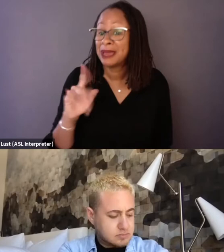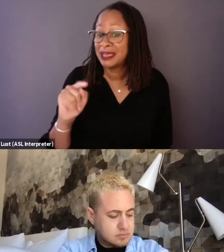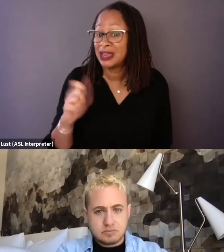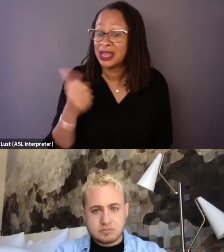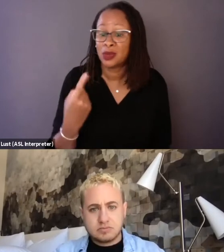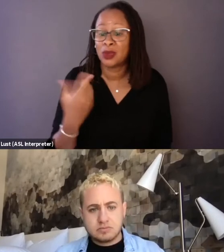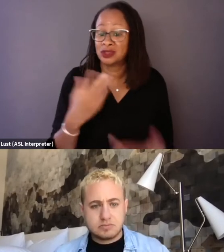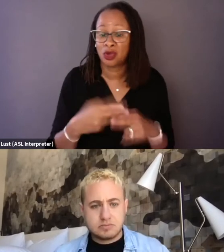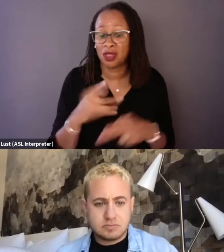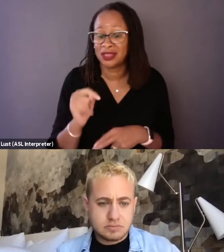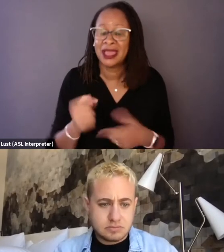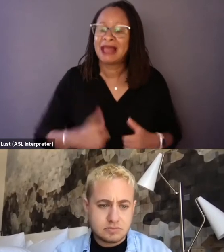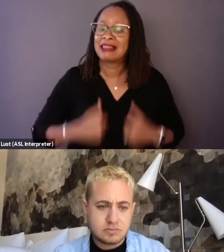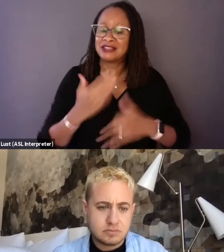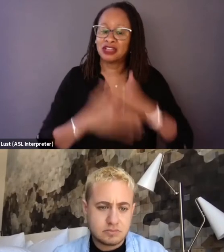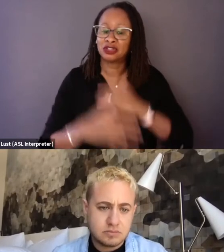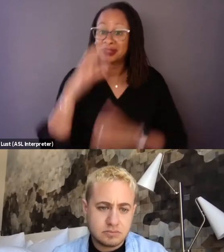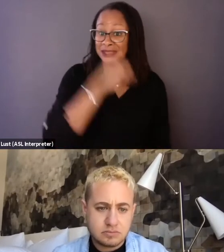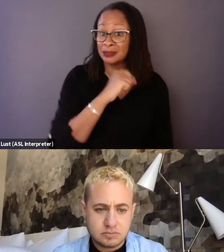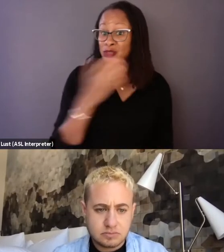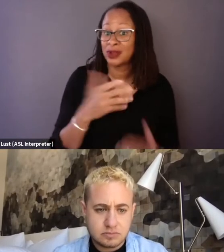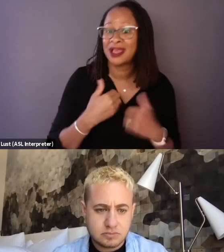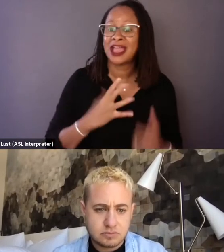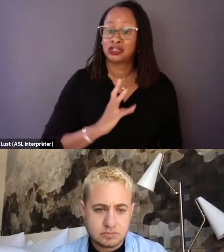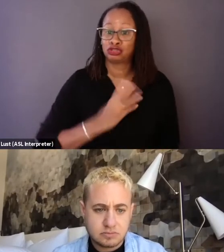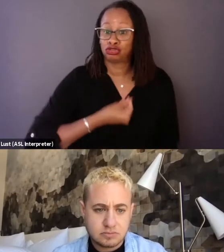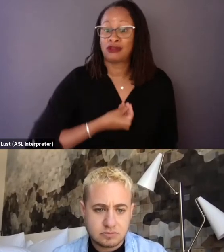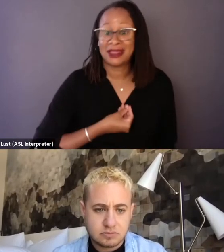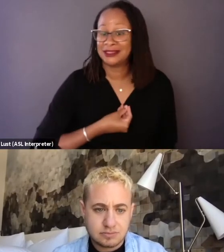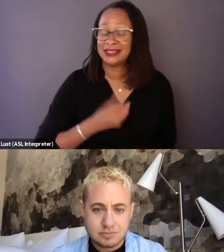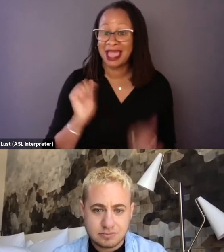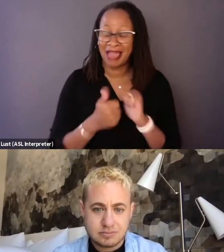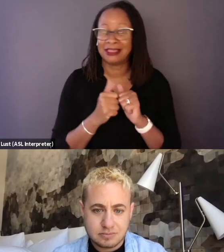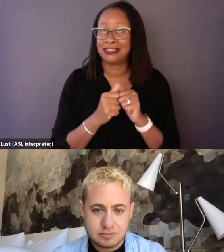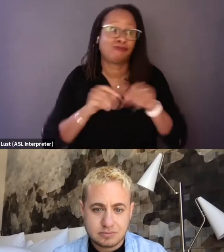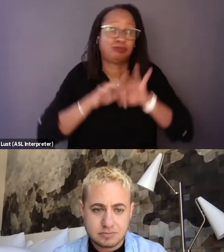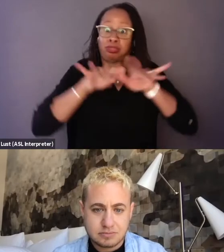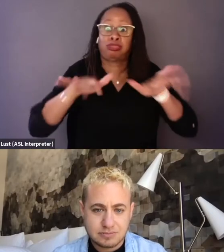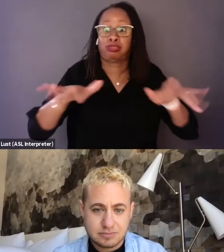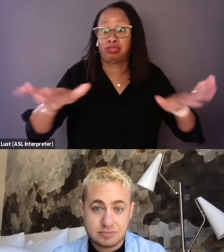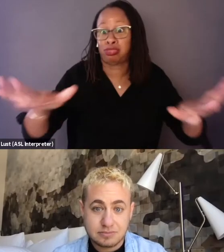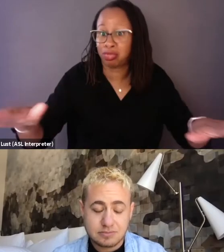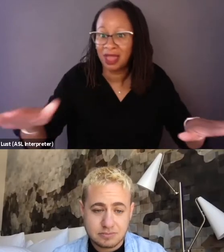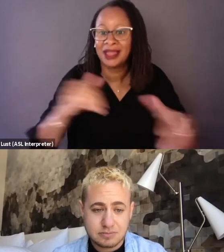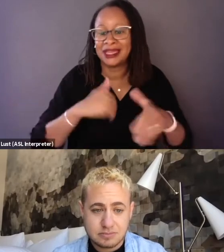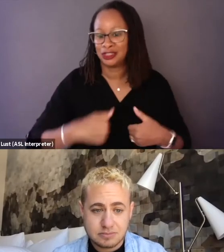lives under the assumption that there's trans athletes far and wide in youth sports programs.